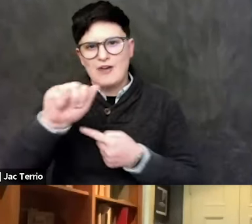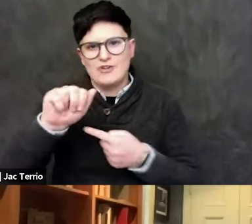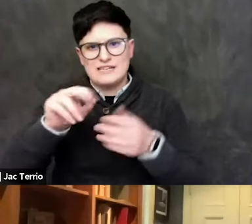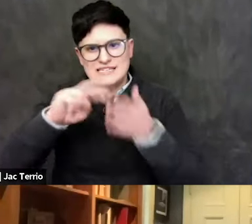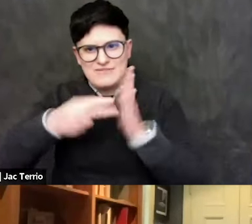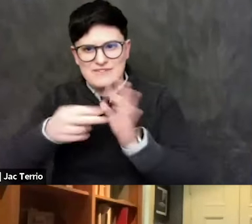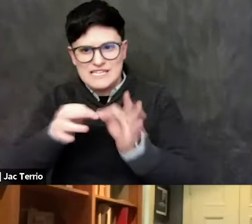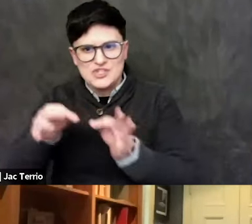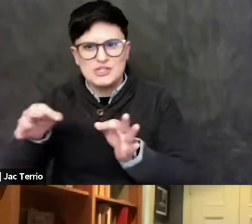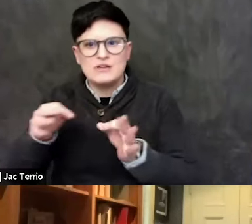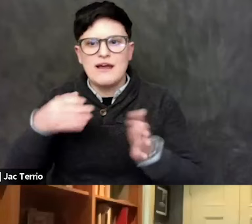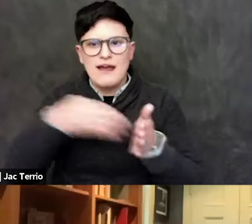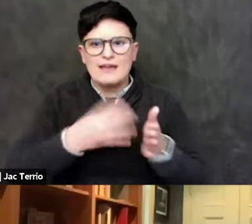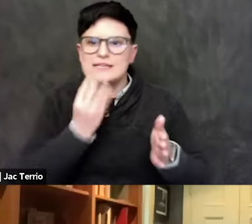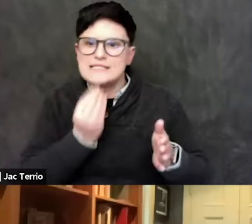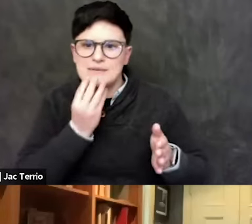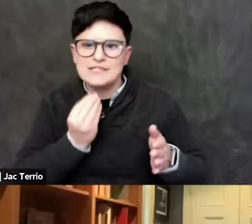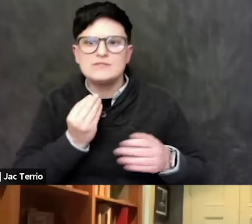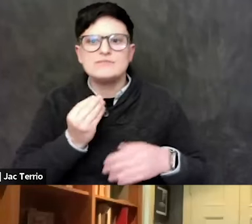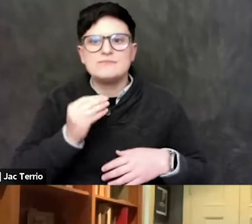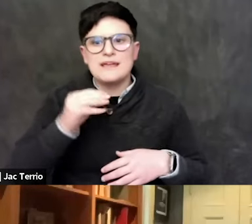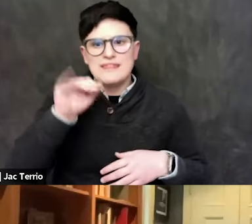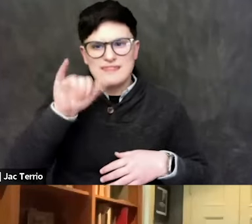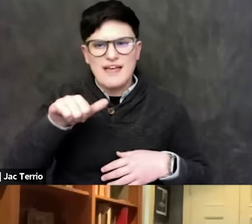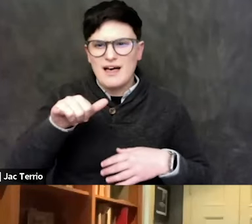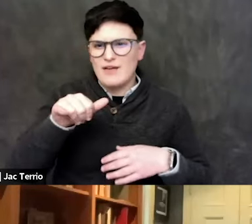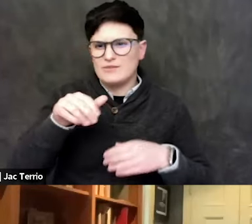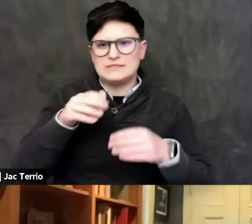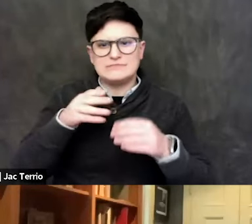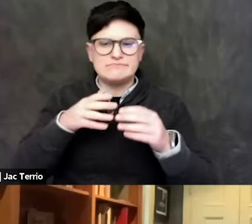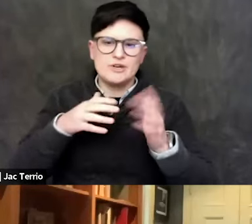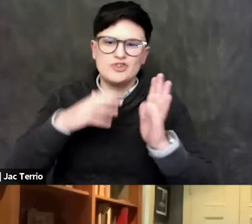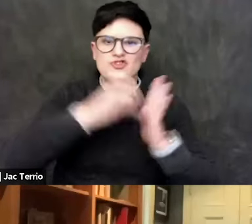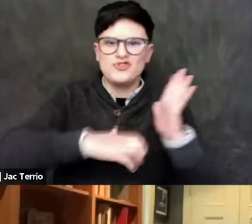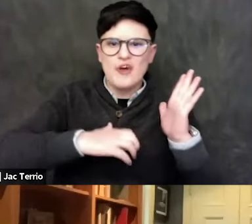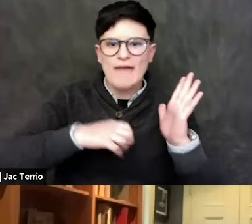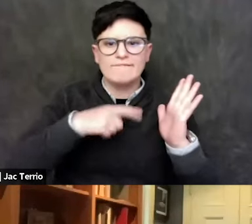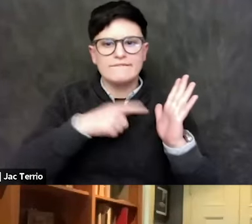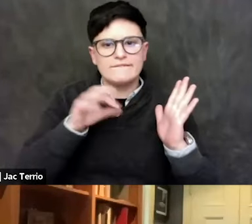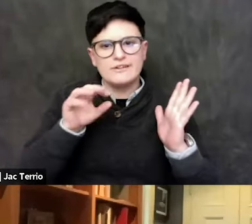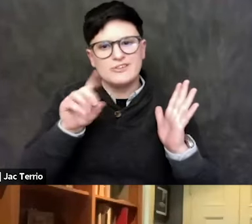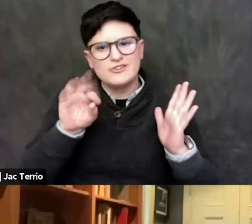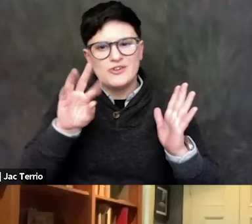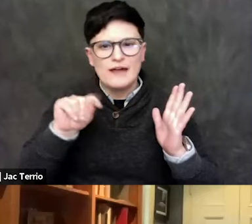of in its early text and its earlier iteration, and trying to use it as a speech code to stop certain speech on campus.